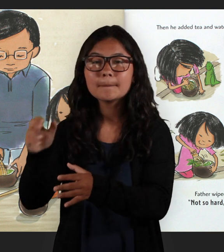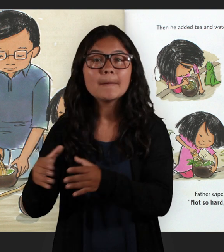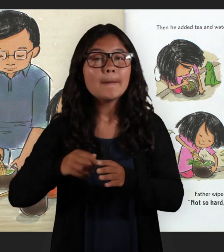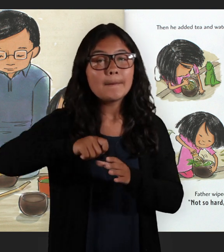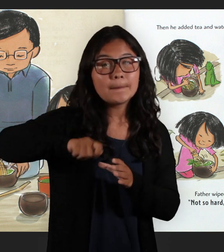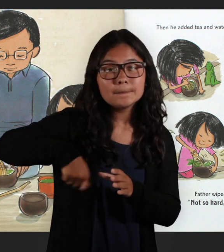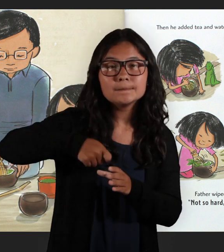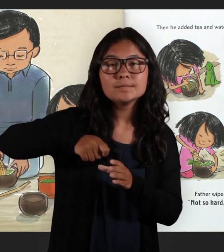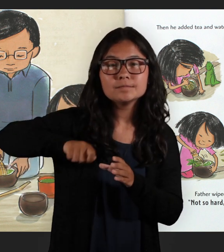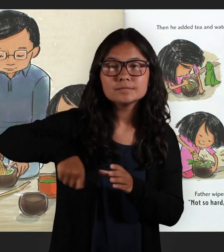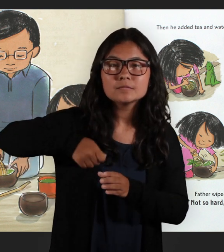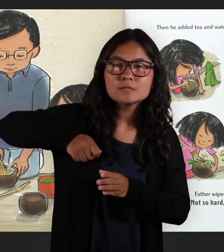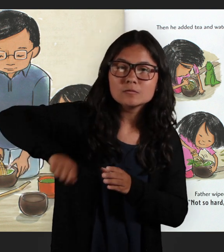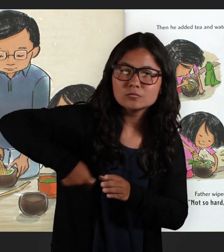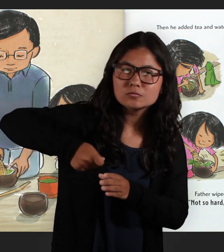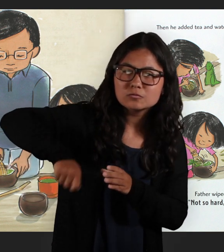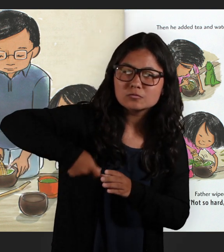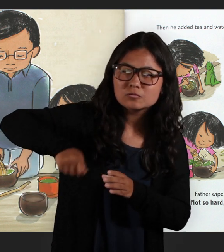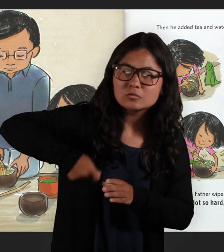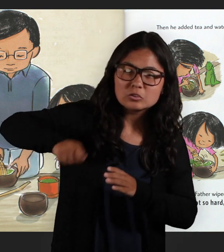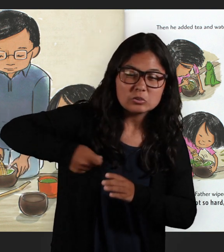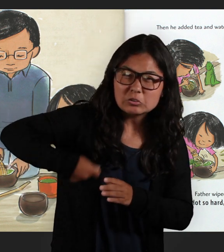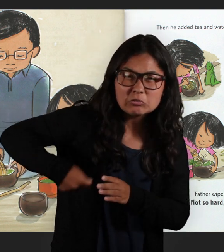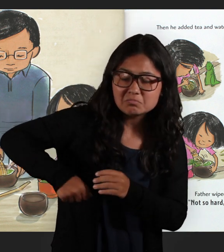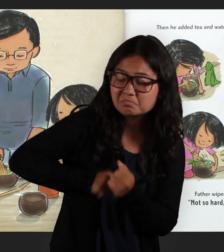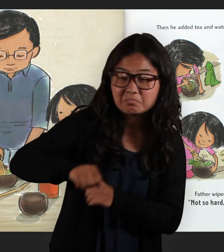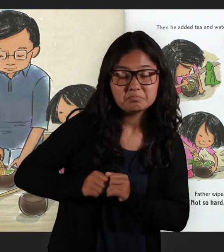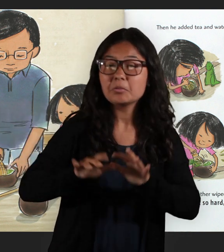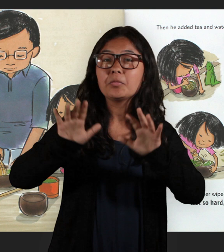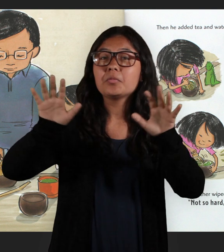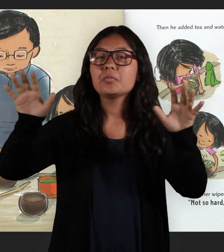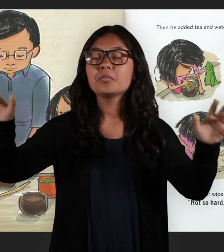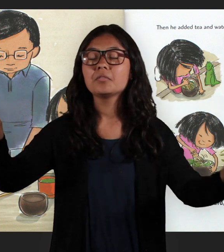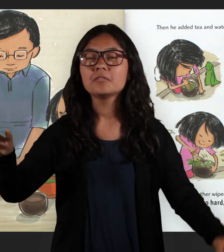She stirred; she beat; she whirled her tea into a cyclone.